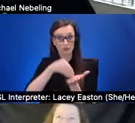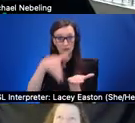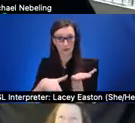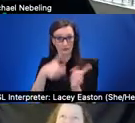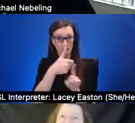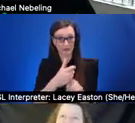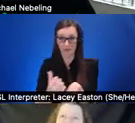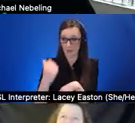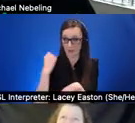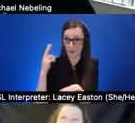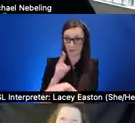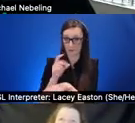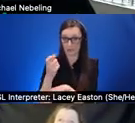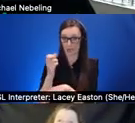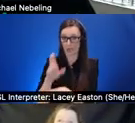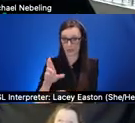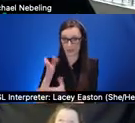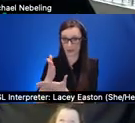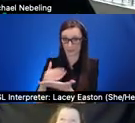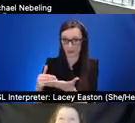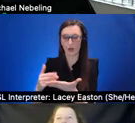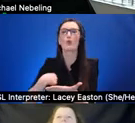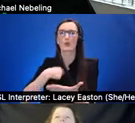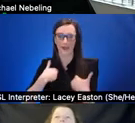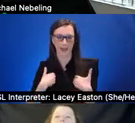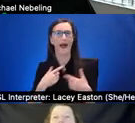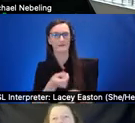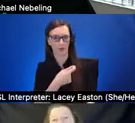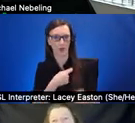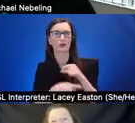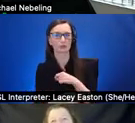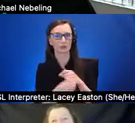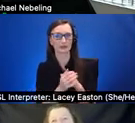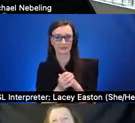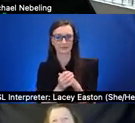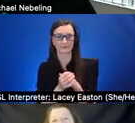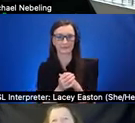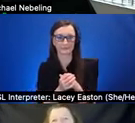components we do need to have alternatives so like rebecca mentioned do we record someone